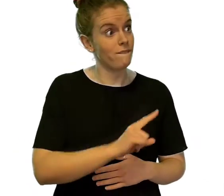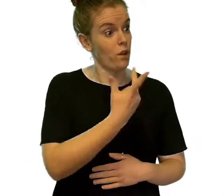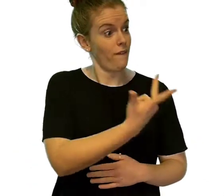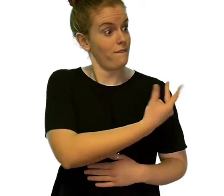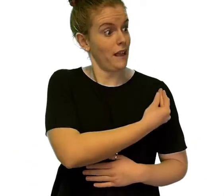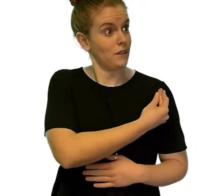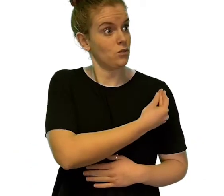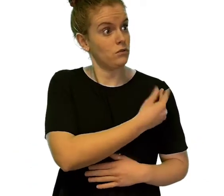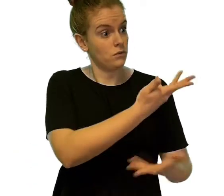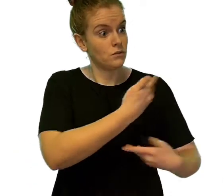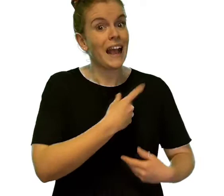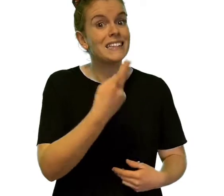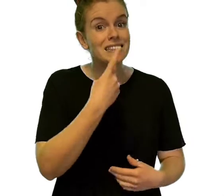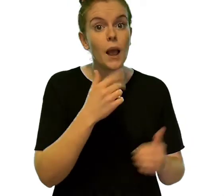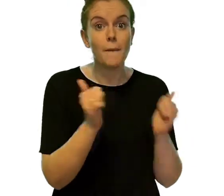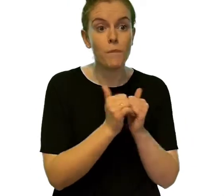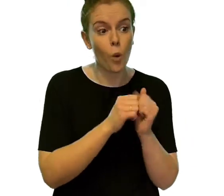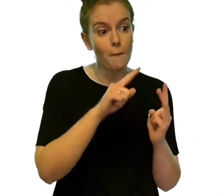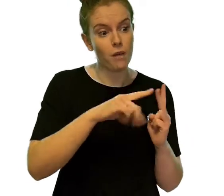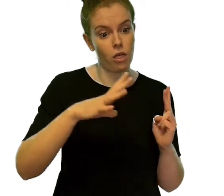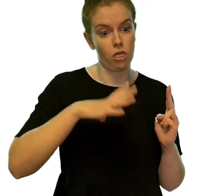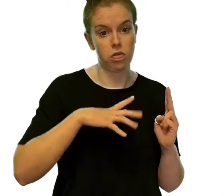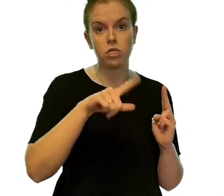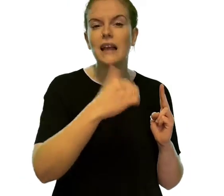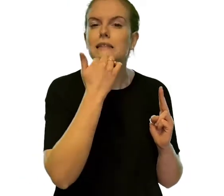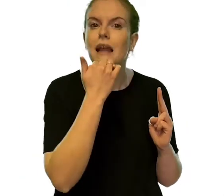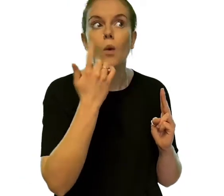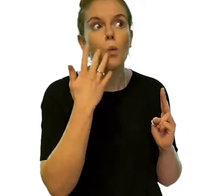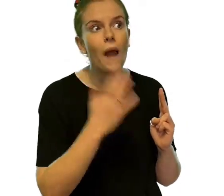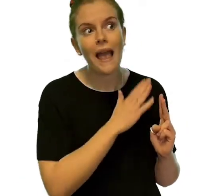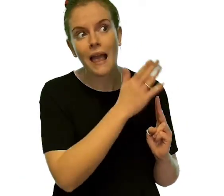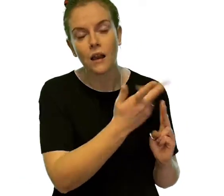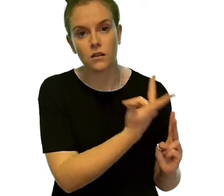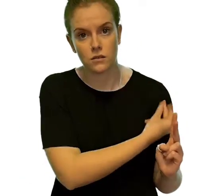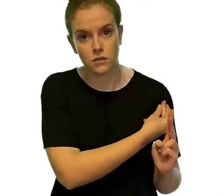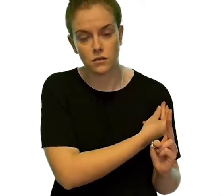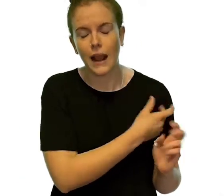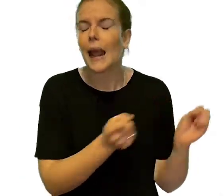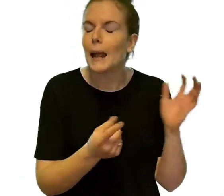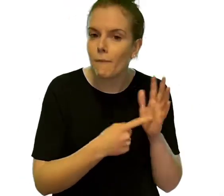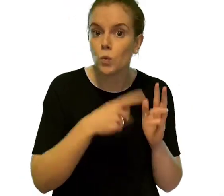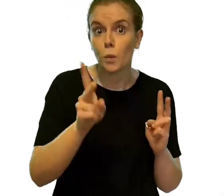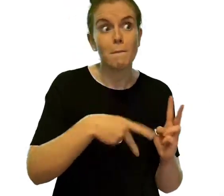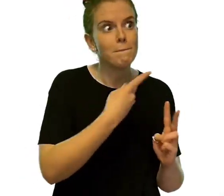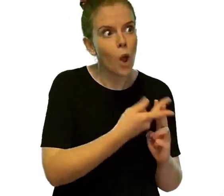It is important that you attend and have both your vaccinations so you have the best protection.